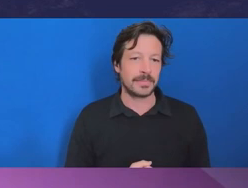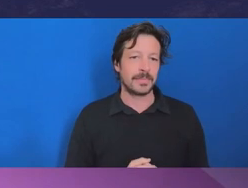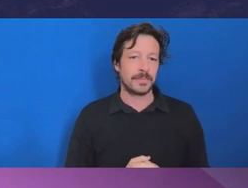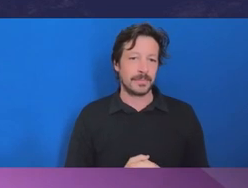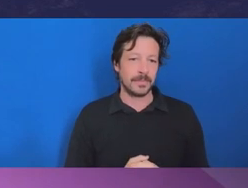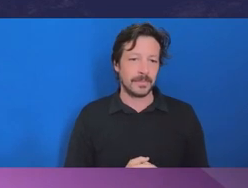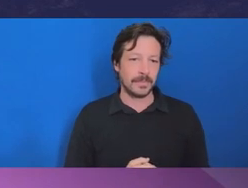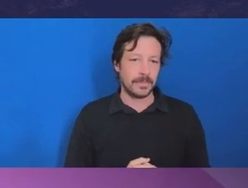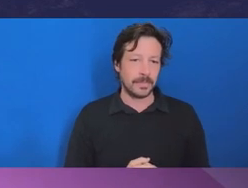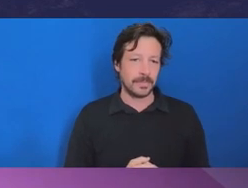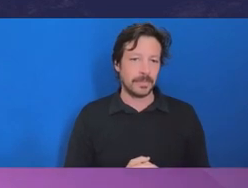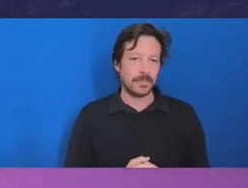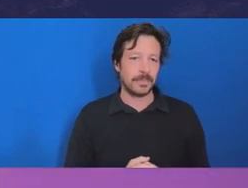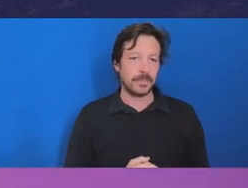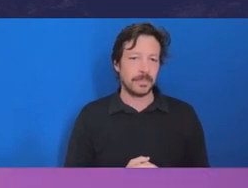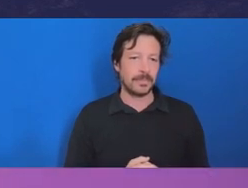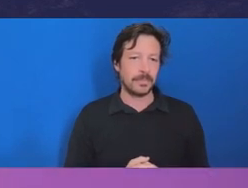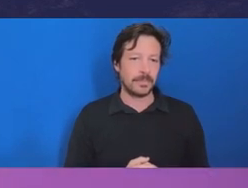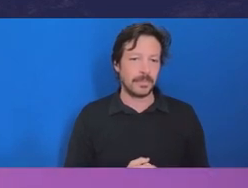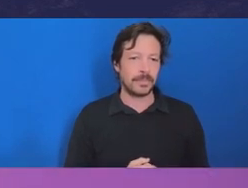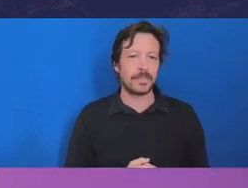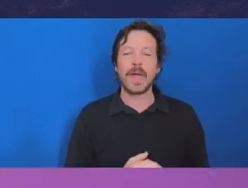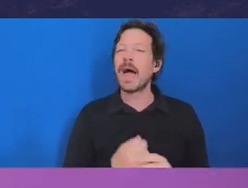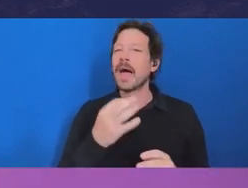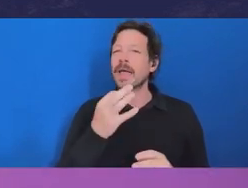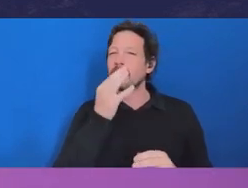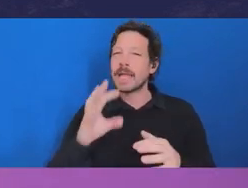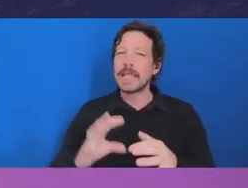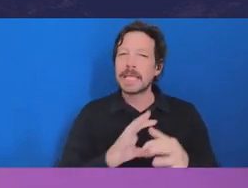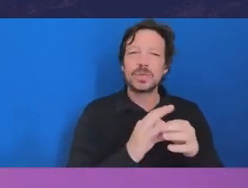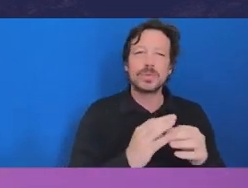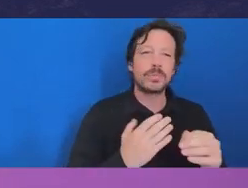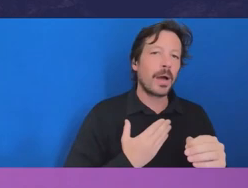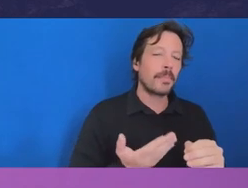This comes back to a point that I made earlier that the starting point